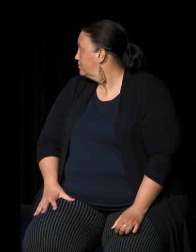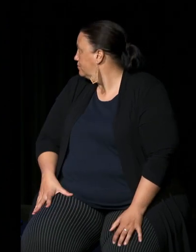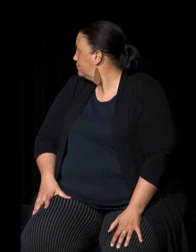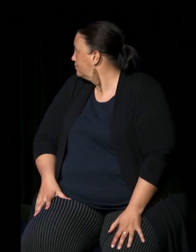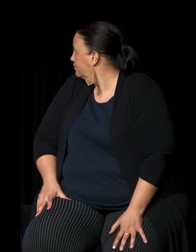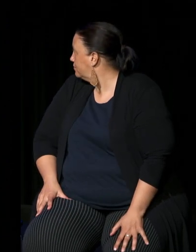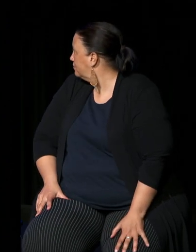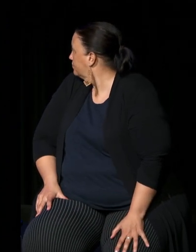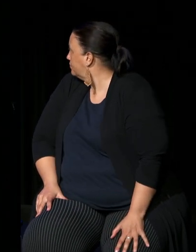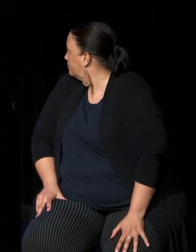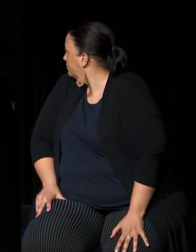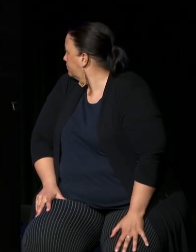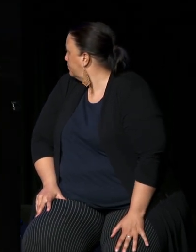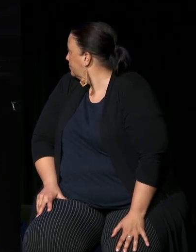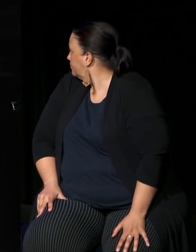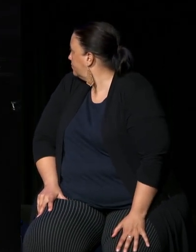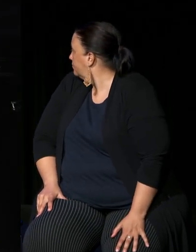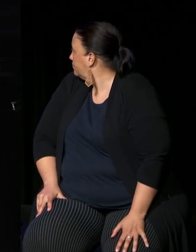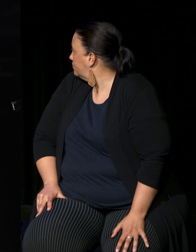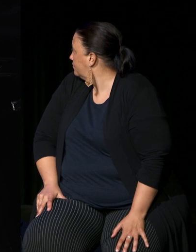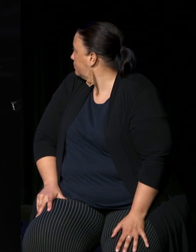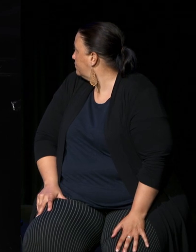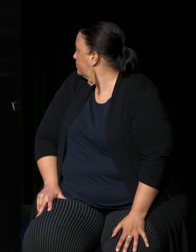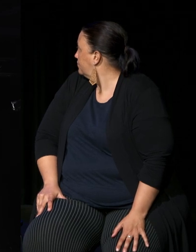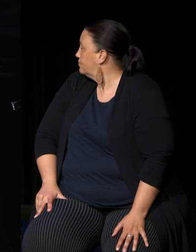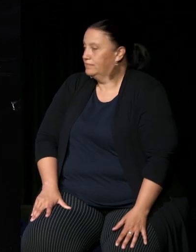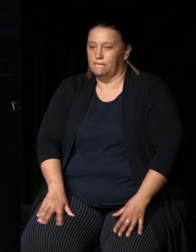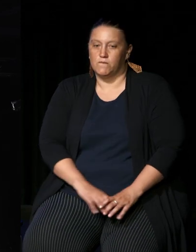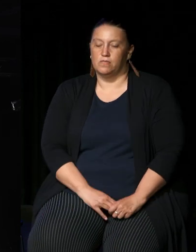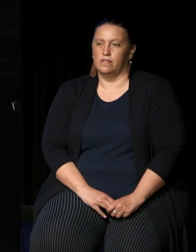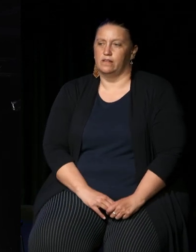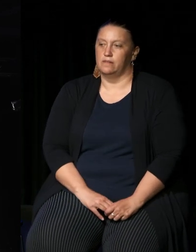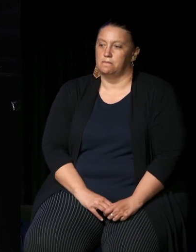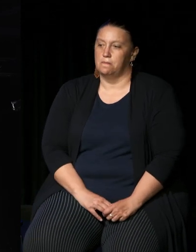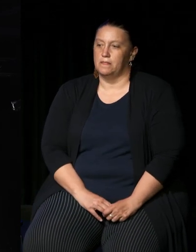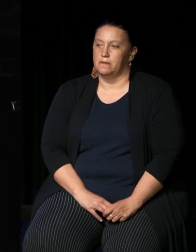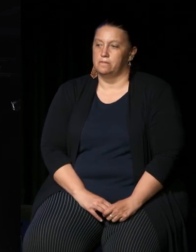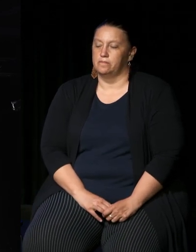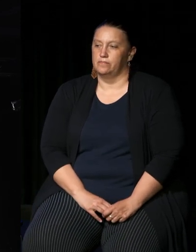have a little look at this so the most important question to you and these are not in any order